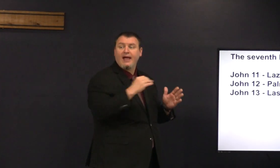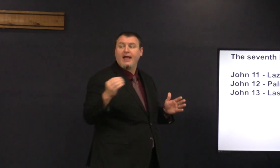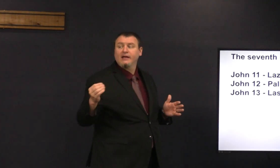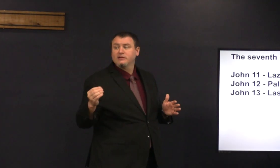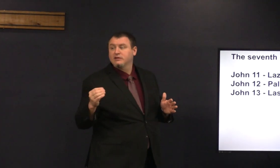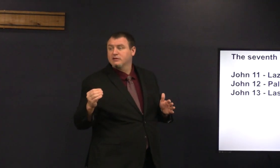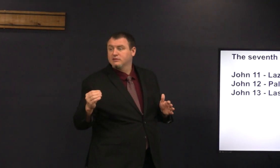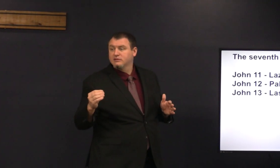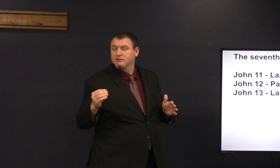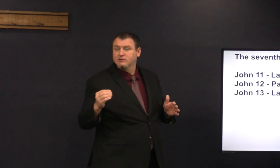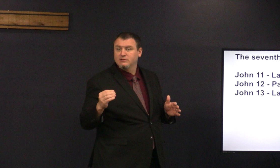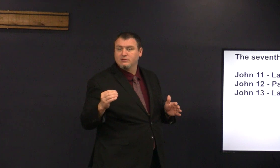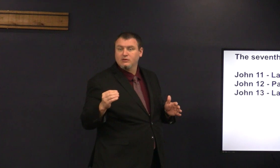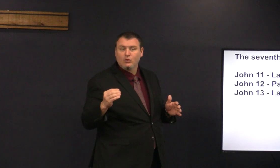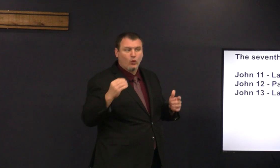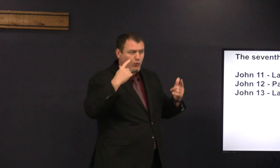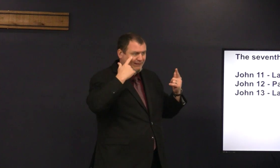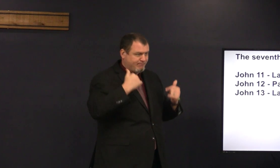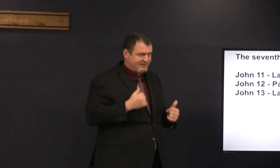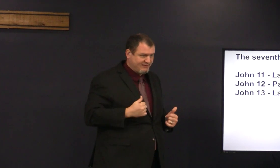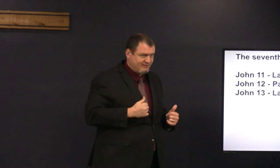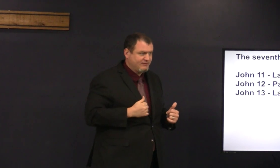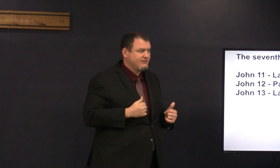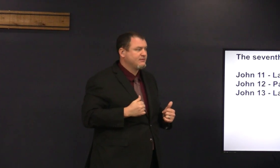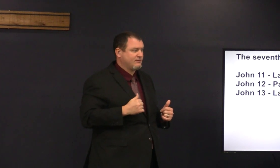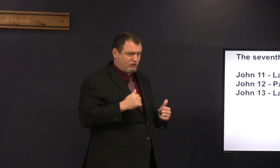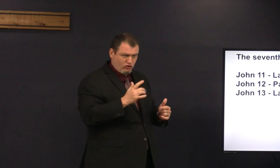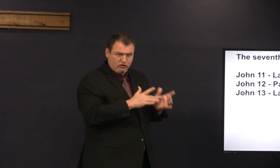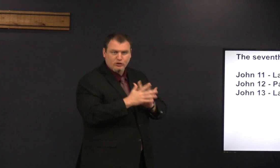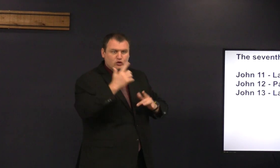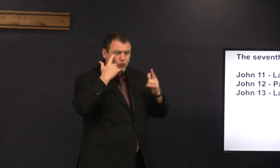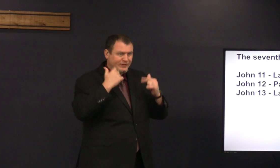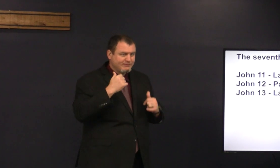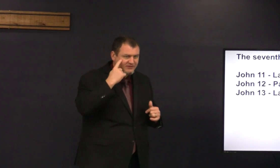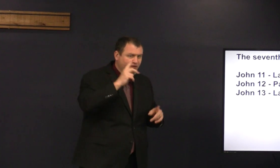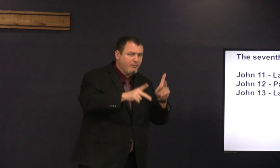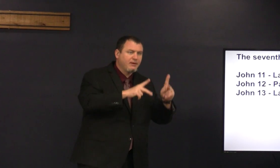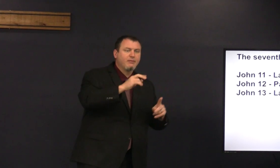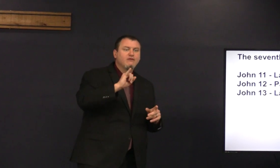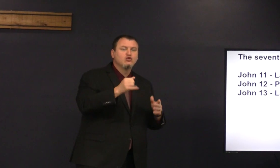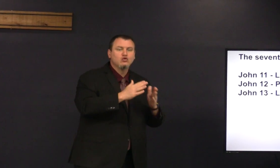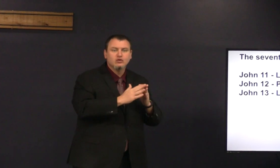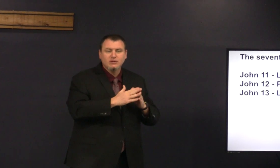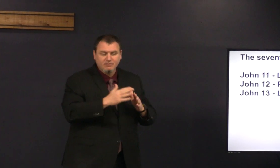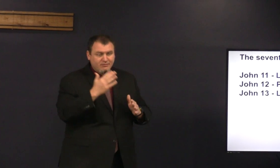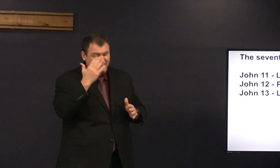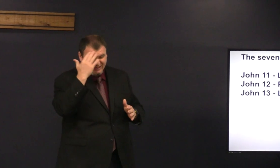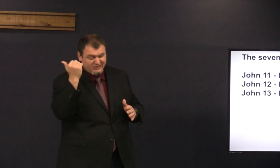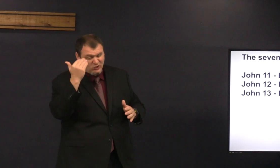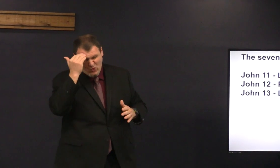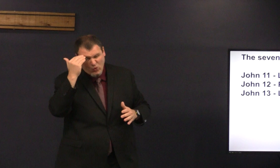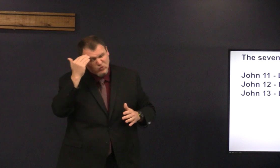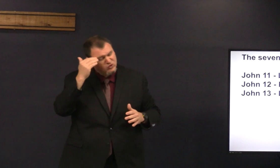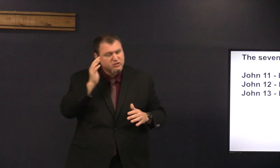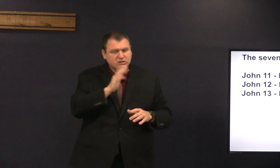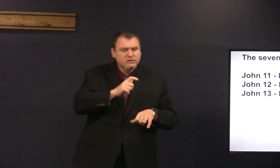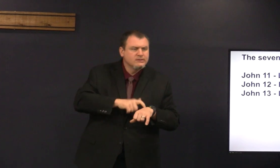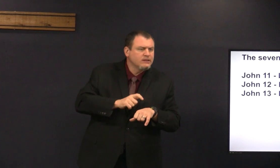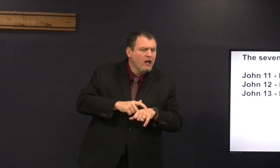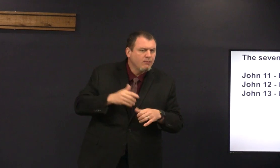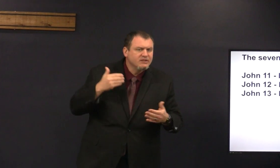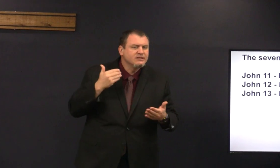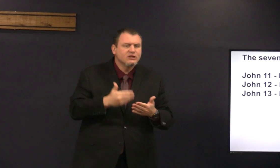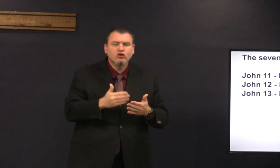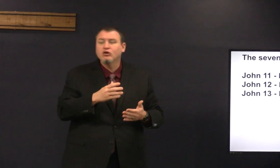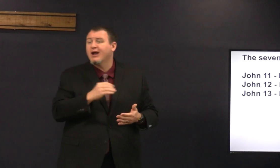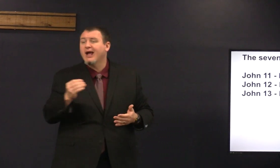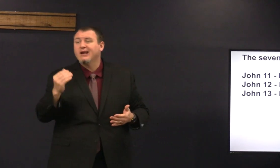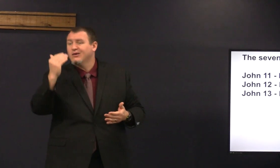he saw Jerusalem and he wept Jesus wept for the people of Jerusalem because he knew that